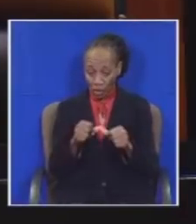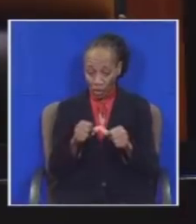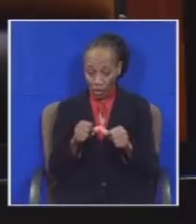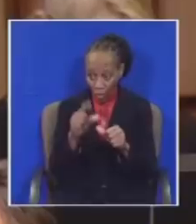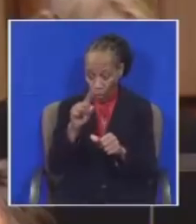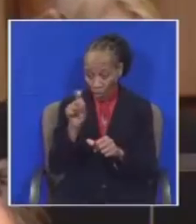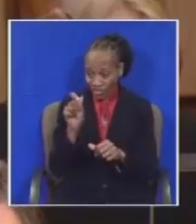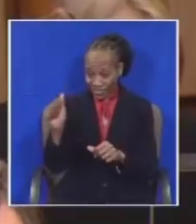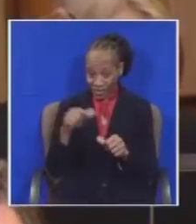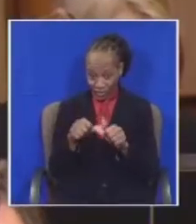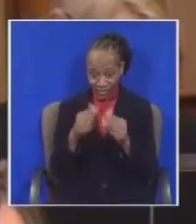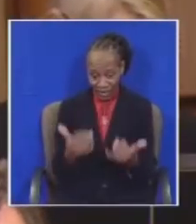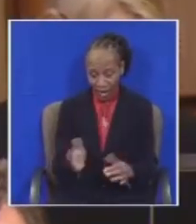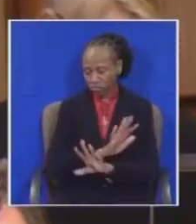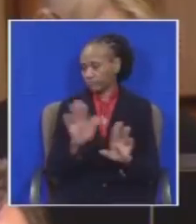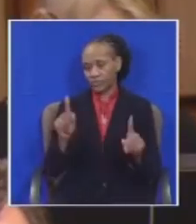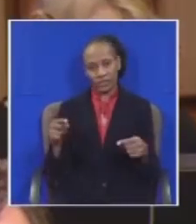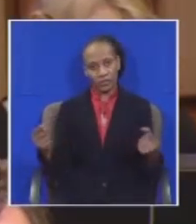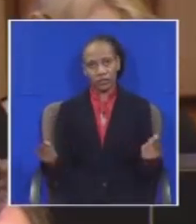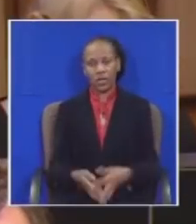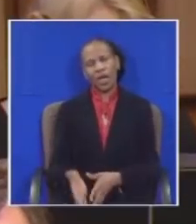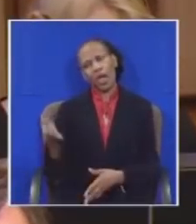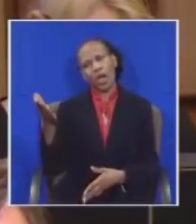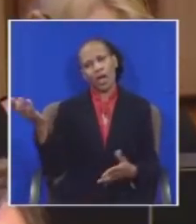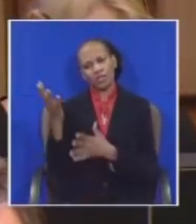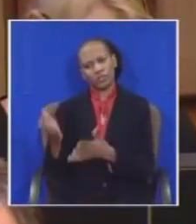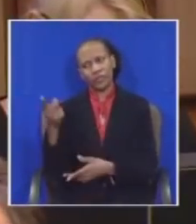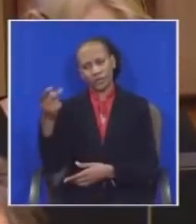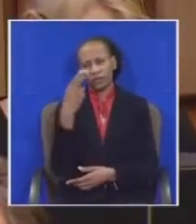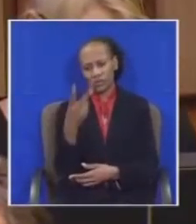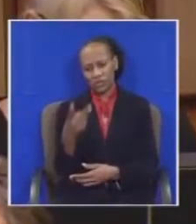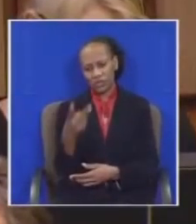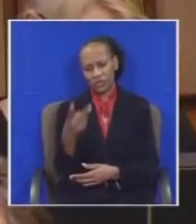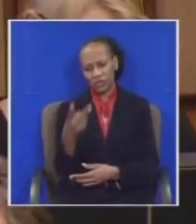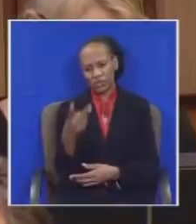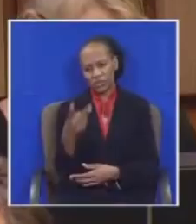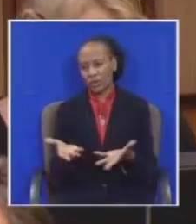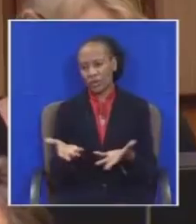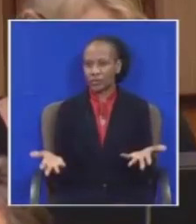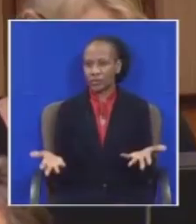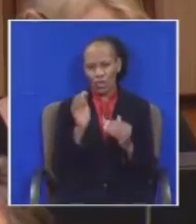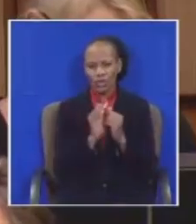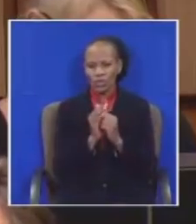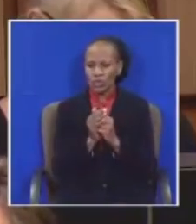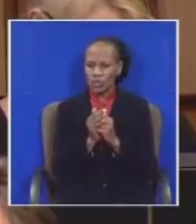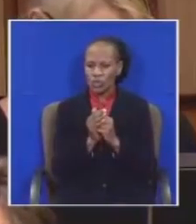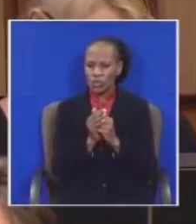Honorable speaker you see our problem is that we are actually saving him. We don't even want to tell him in his face honorable Hlowama